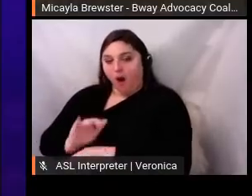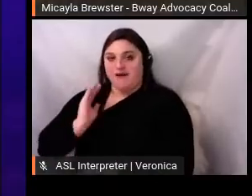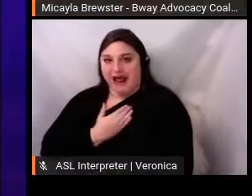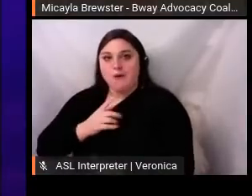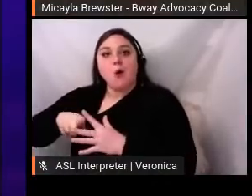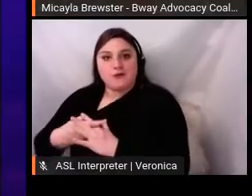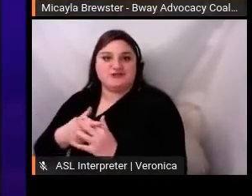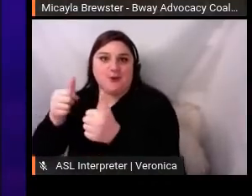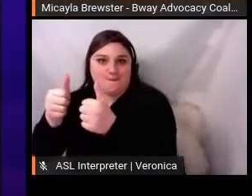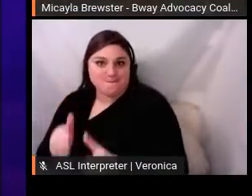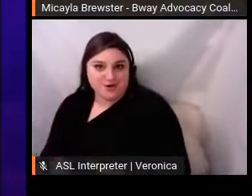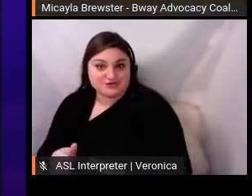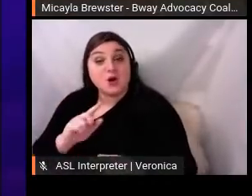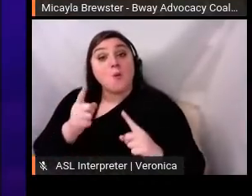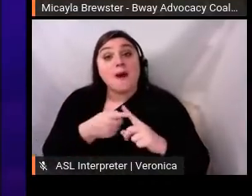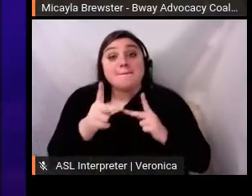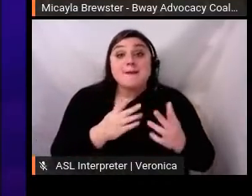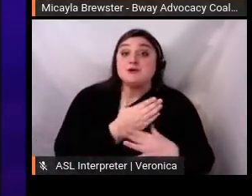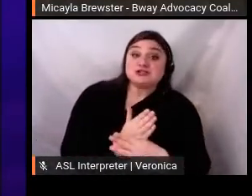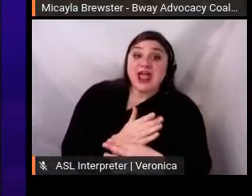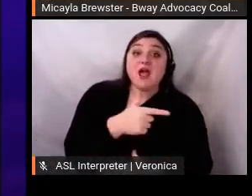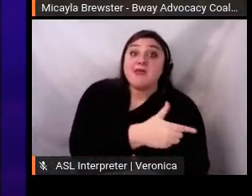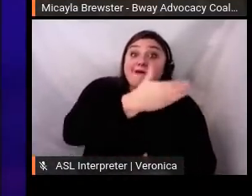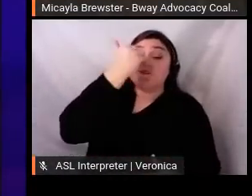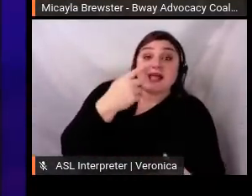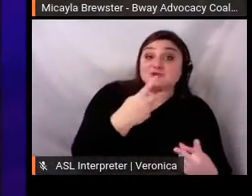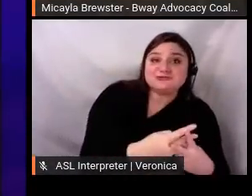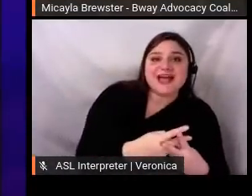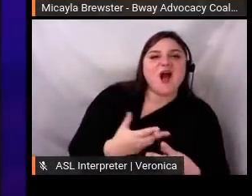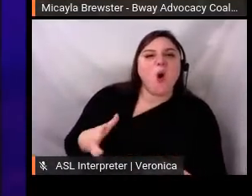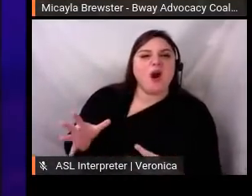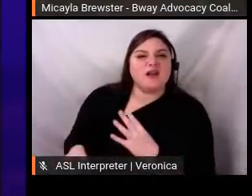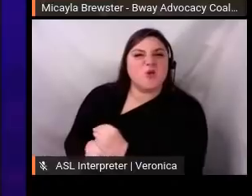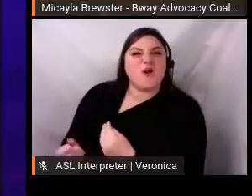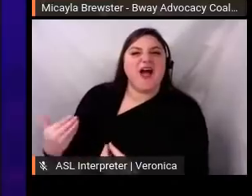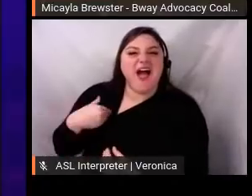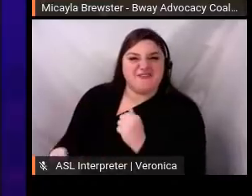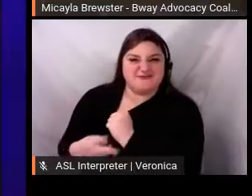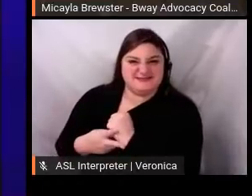slides, that this was a three day forum where we reserved one whole